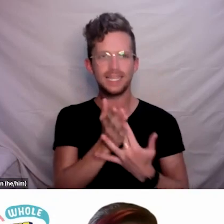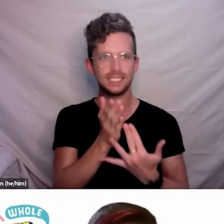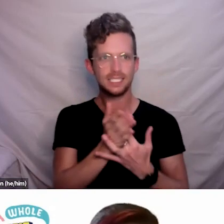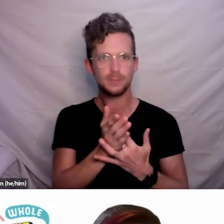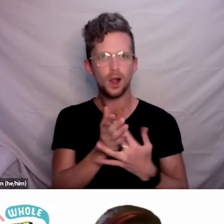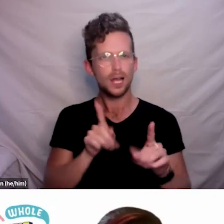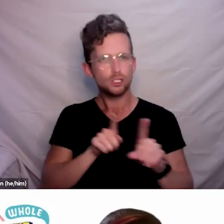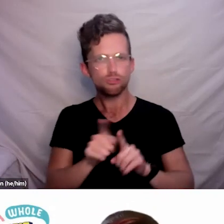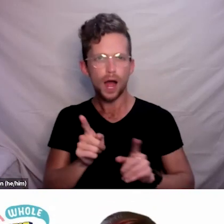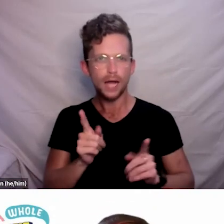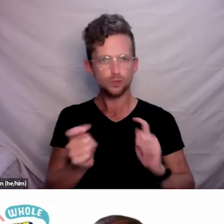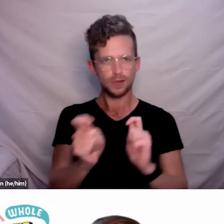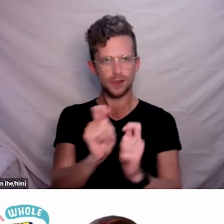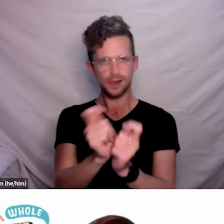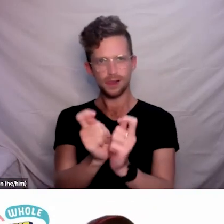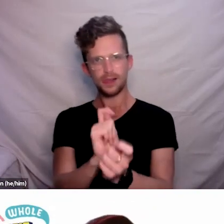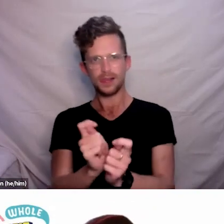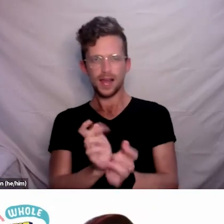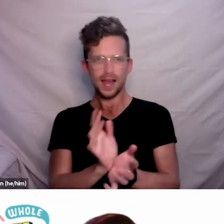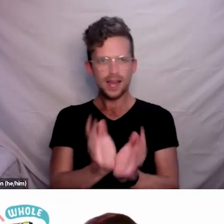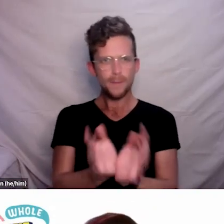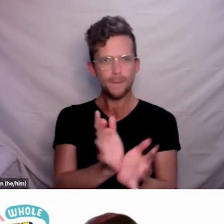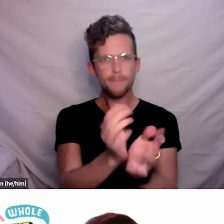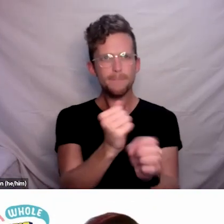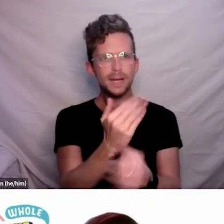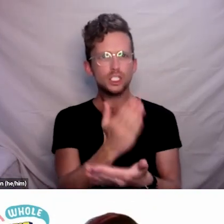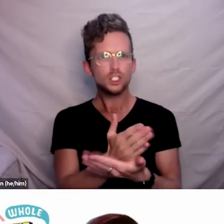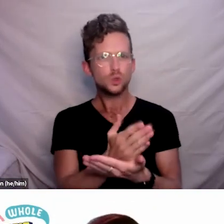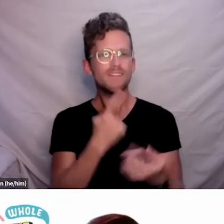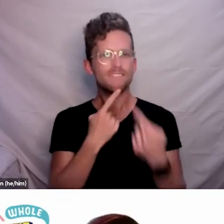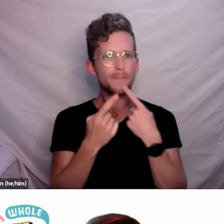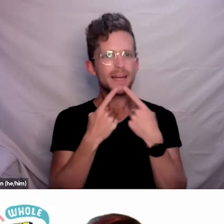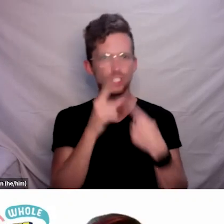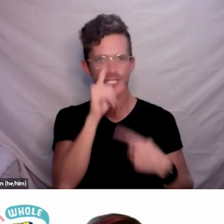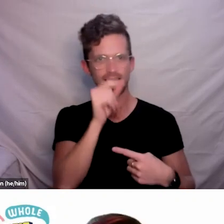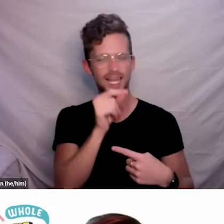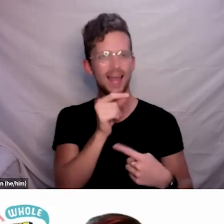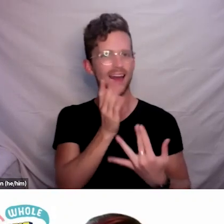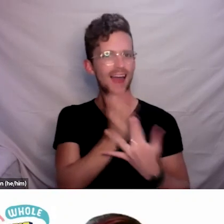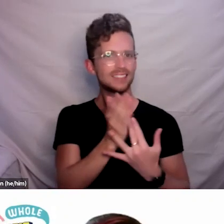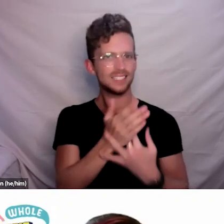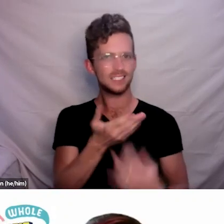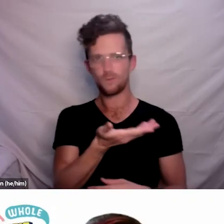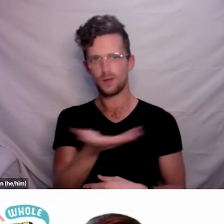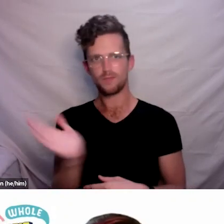trying to make sure that happens. I’m hearing about the impacts